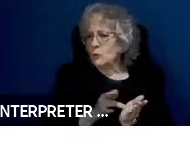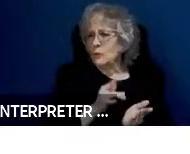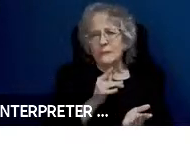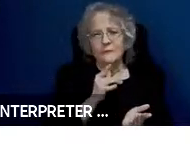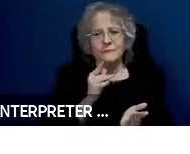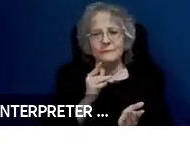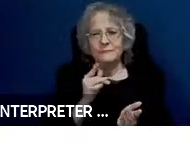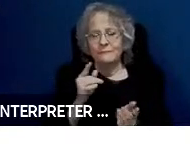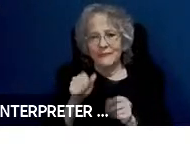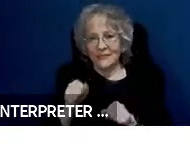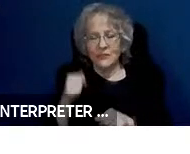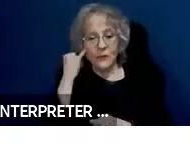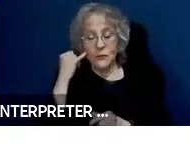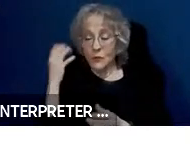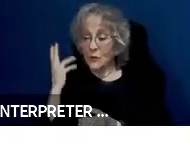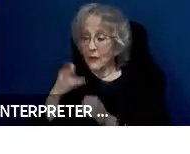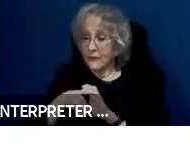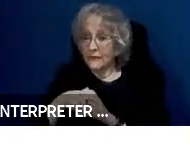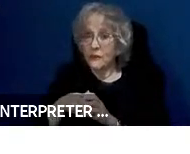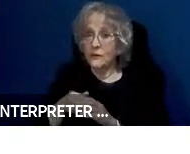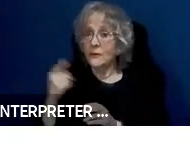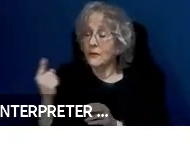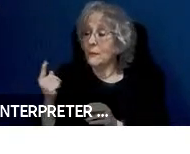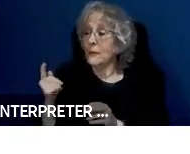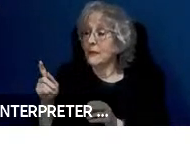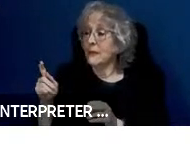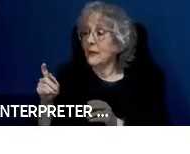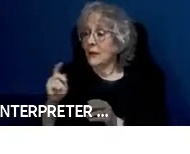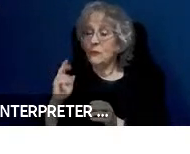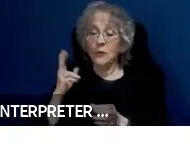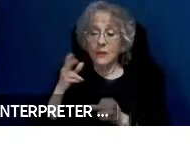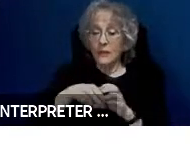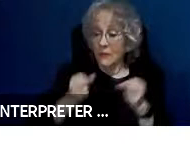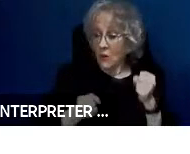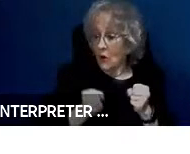into the car and somebody walked up with a tag and tagged the car to lock down and take you